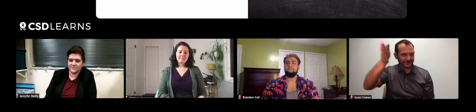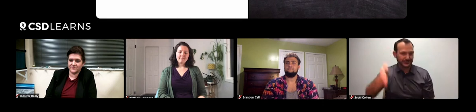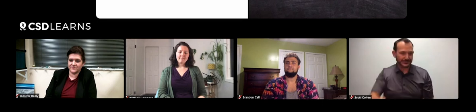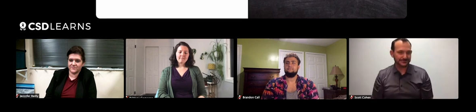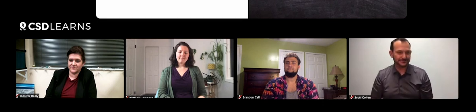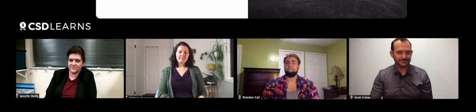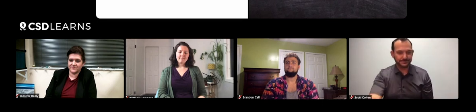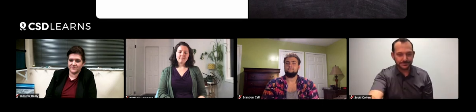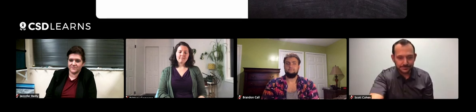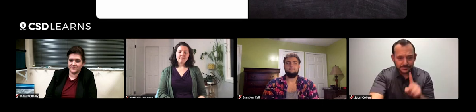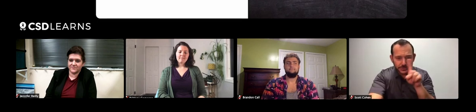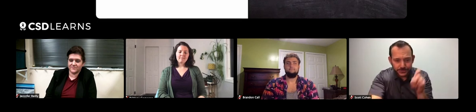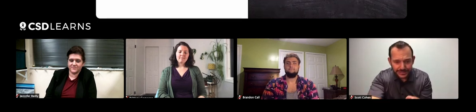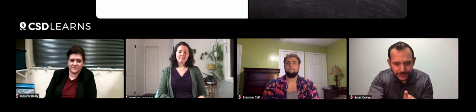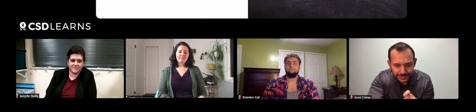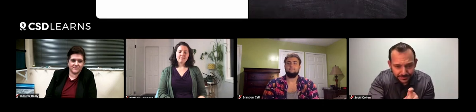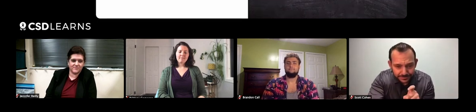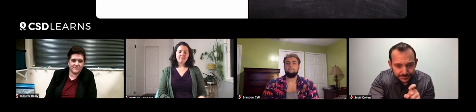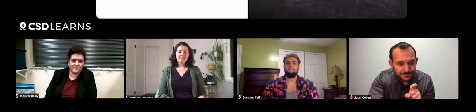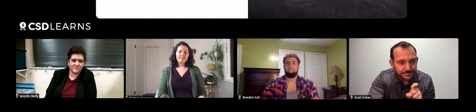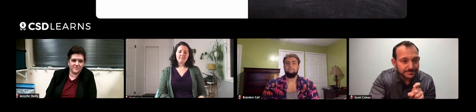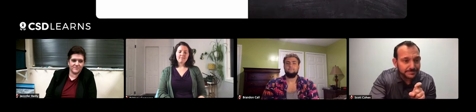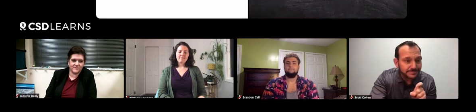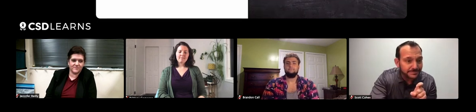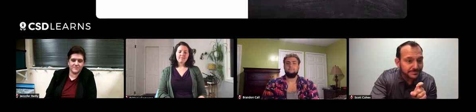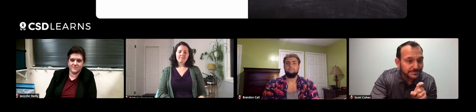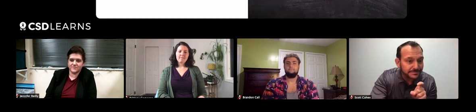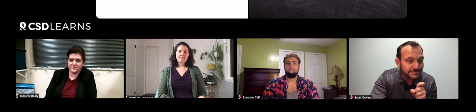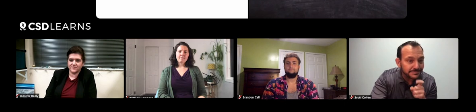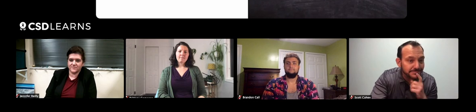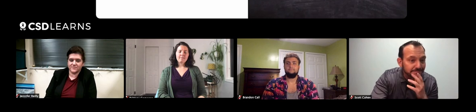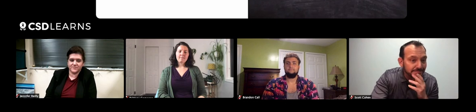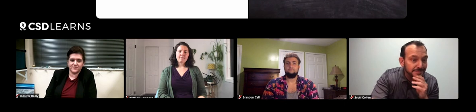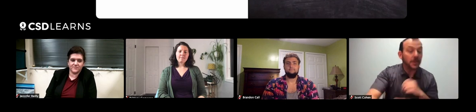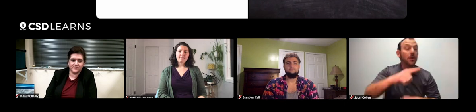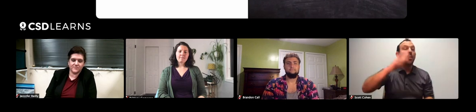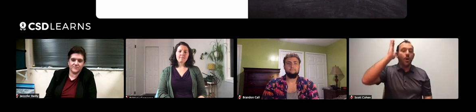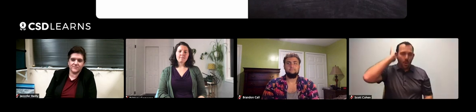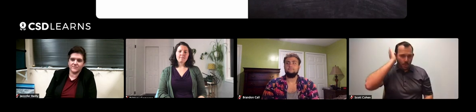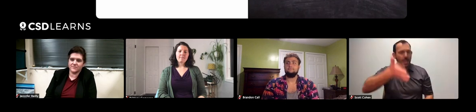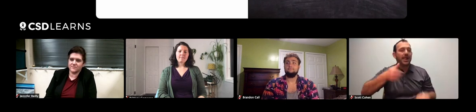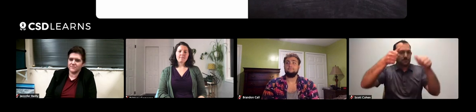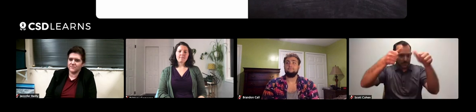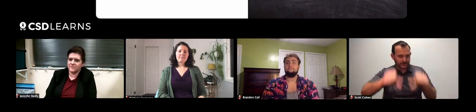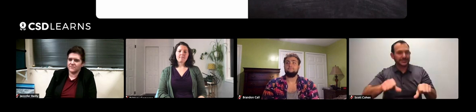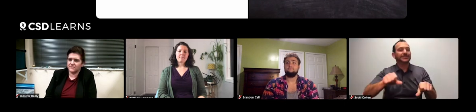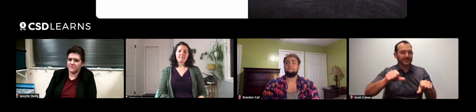who are headed in the same direction they are. Let me see if there's any questions there. Yes, this will be posted.